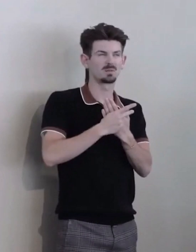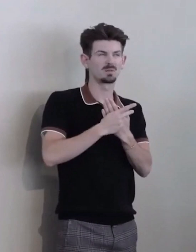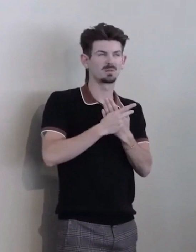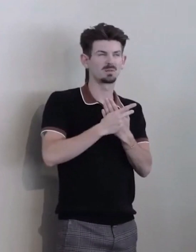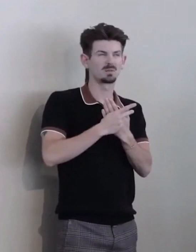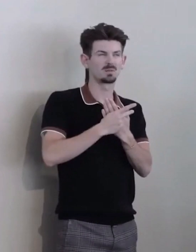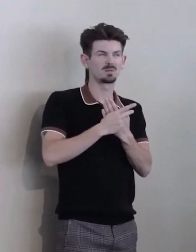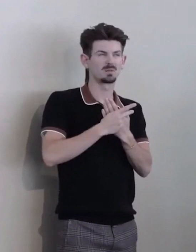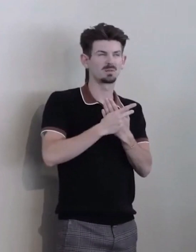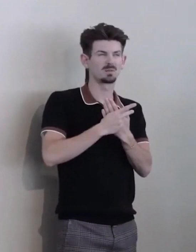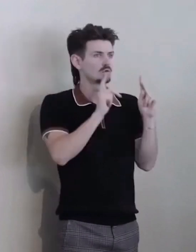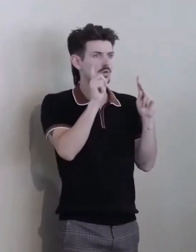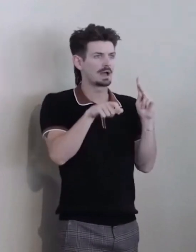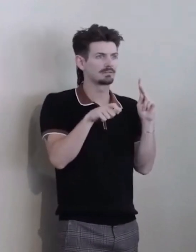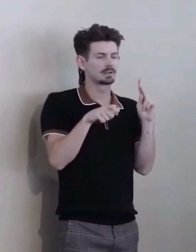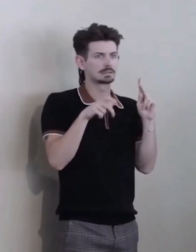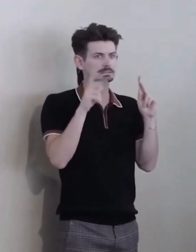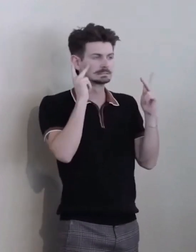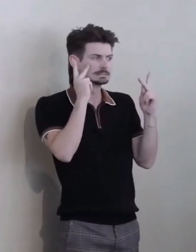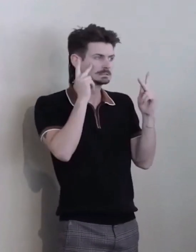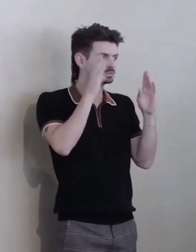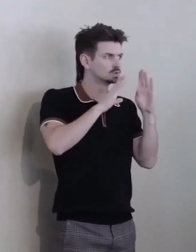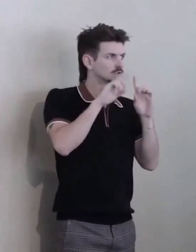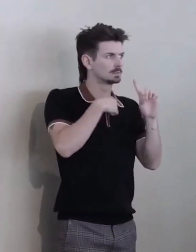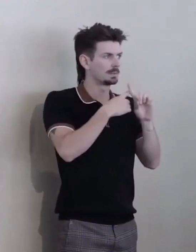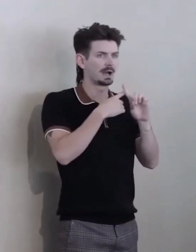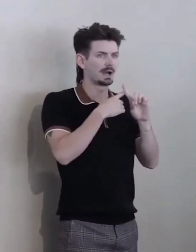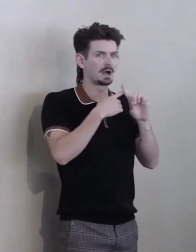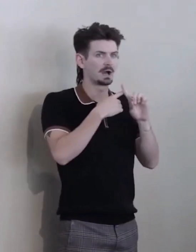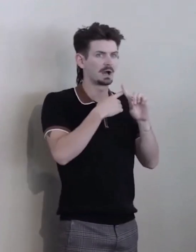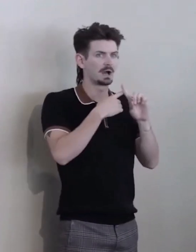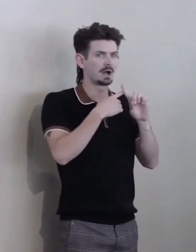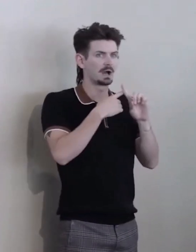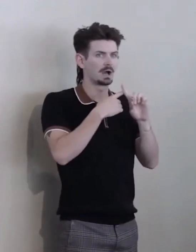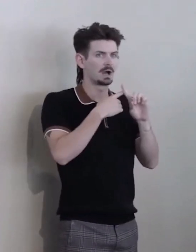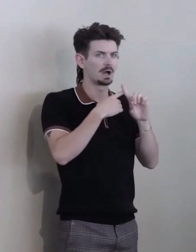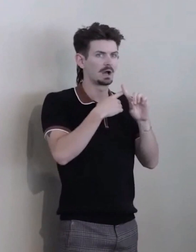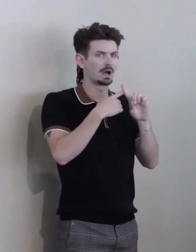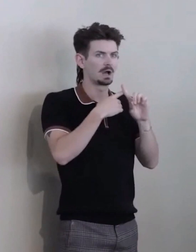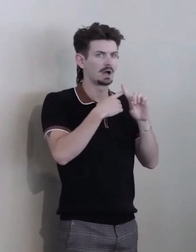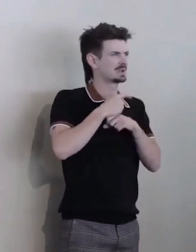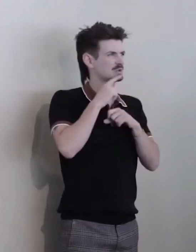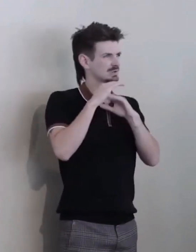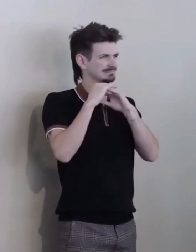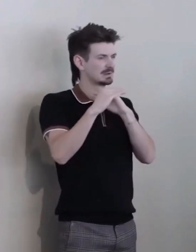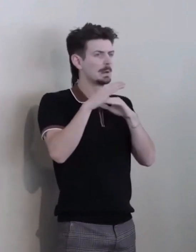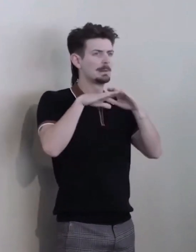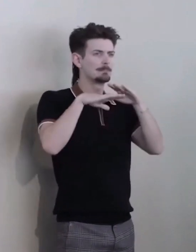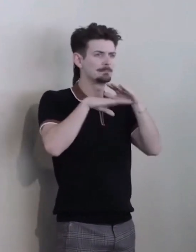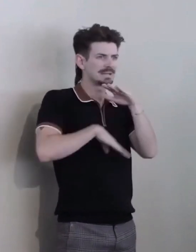We're a long way from that. But assuring a basic income for those least able to earn enough to stay